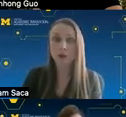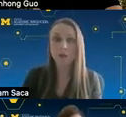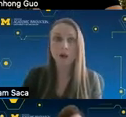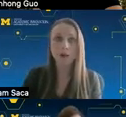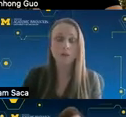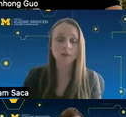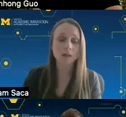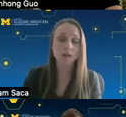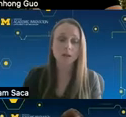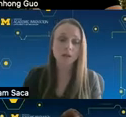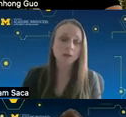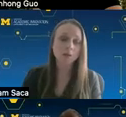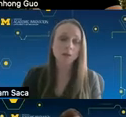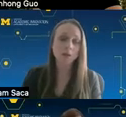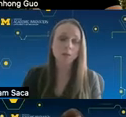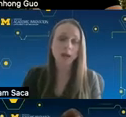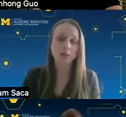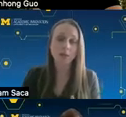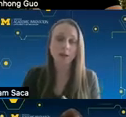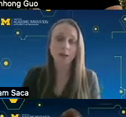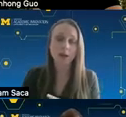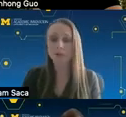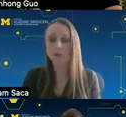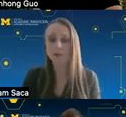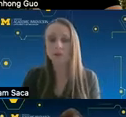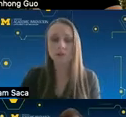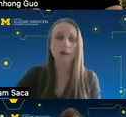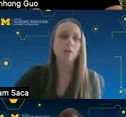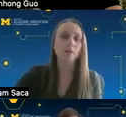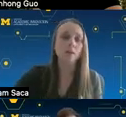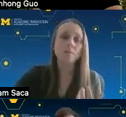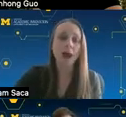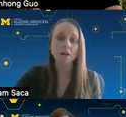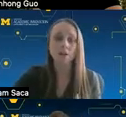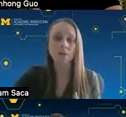might be lost in the scene so we really have to make careful decisions about the impact of